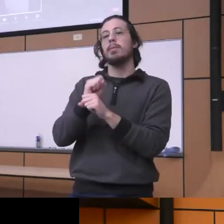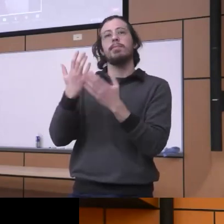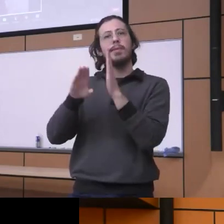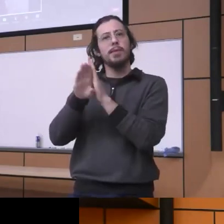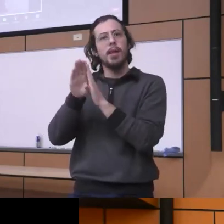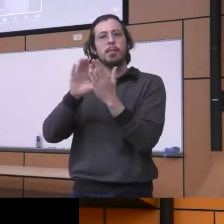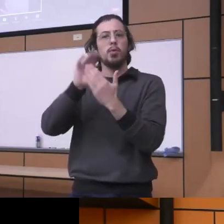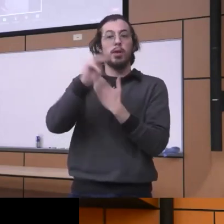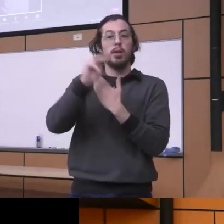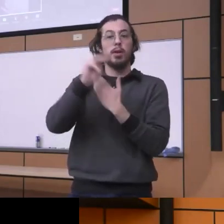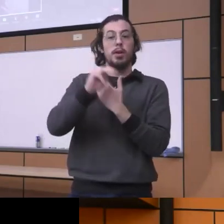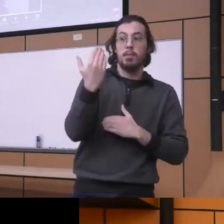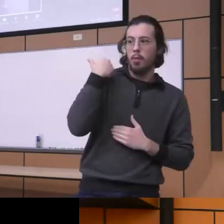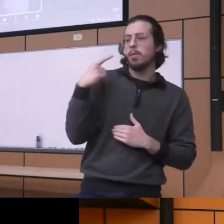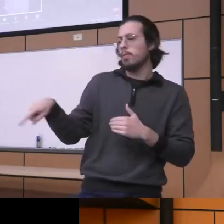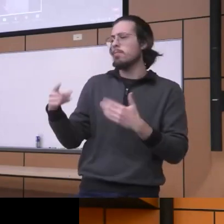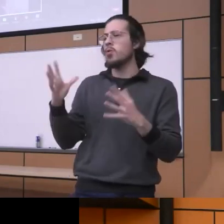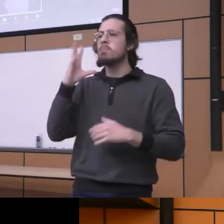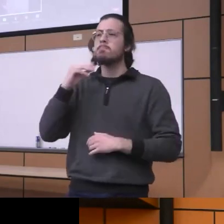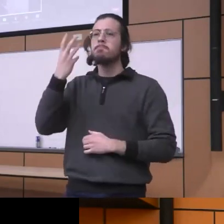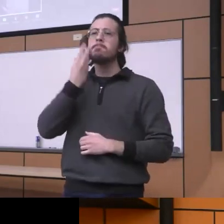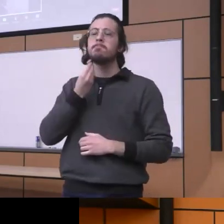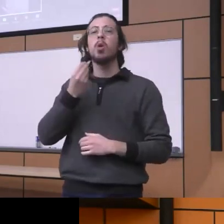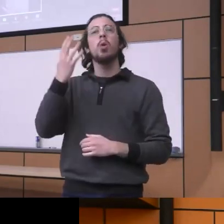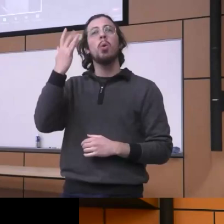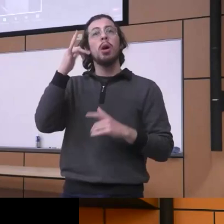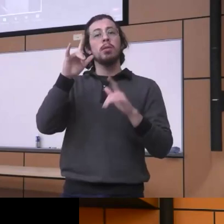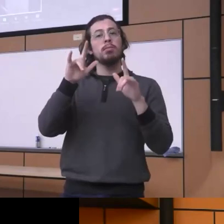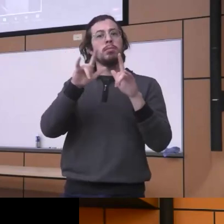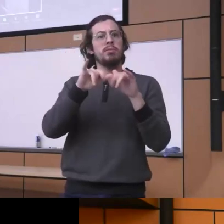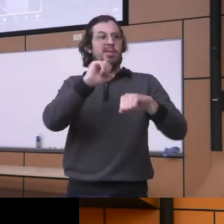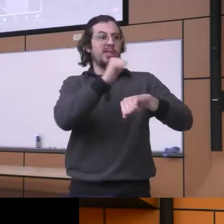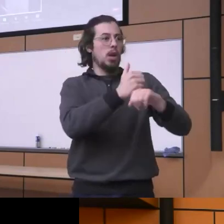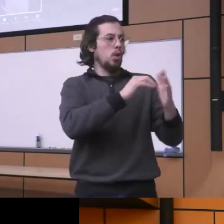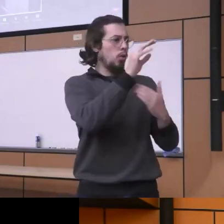you know and other things so because designing also a curriculum is really a challenge you know